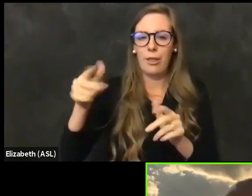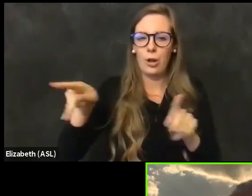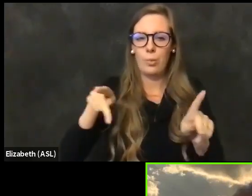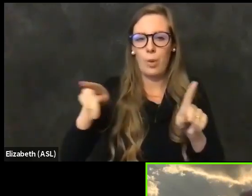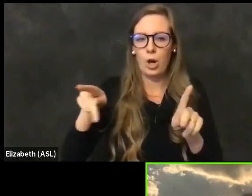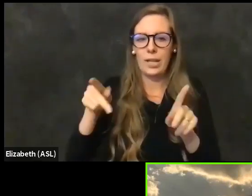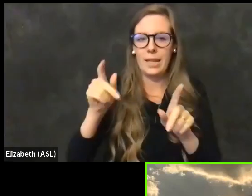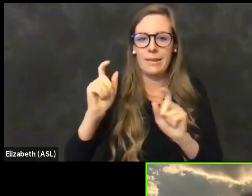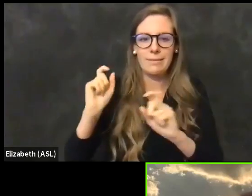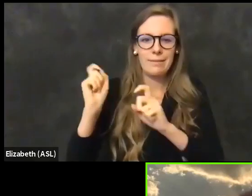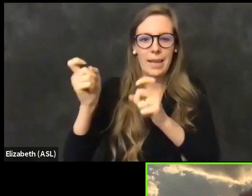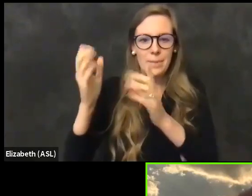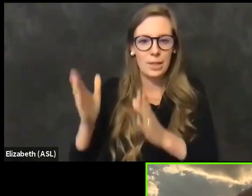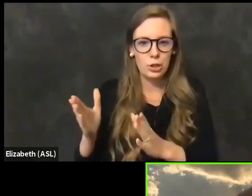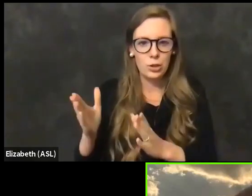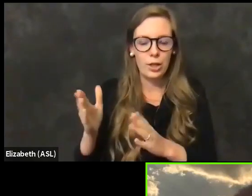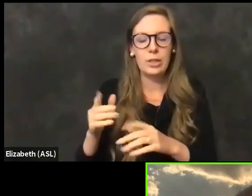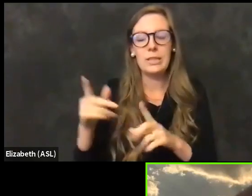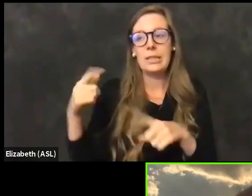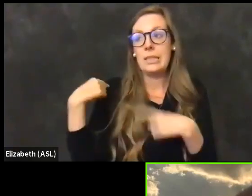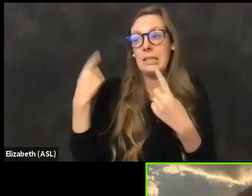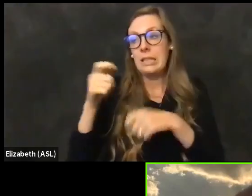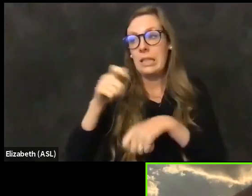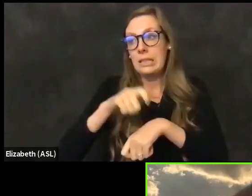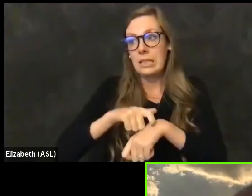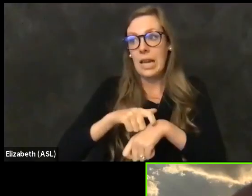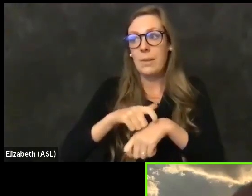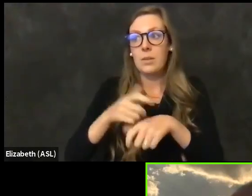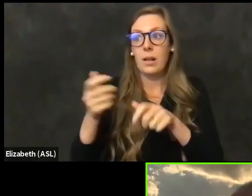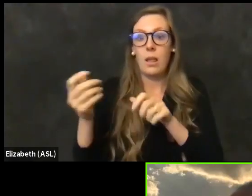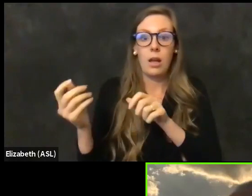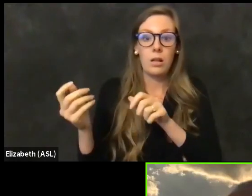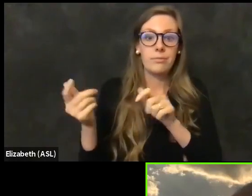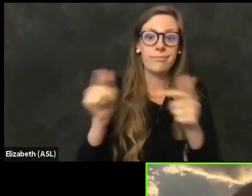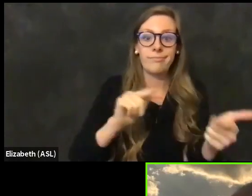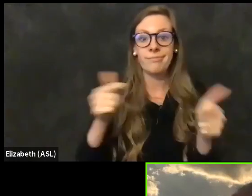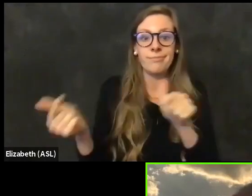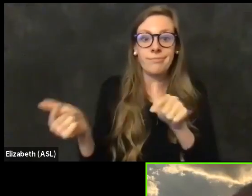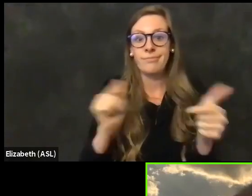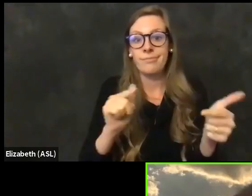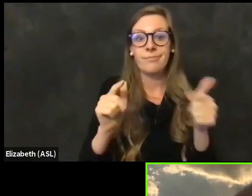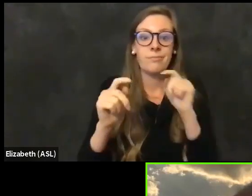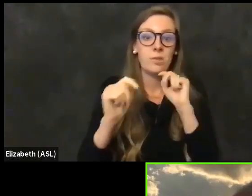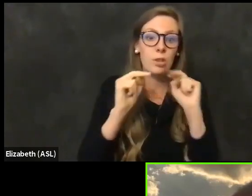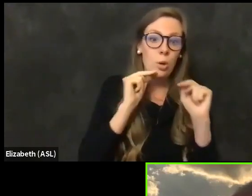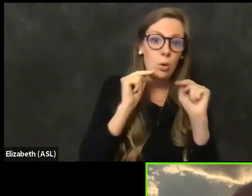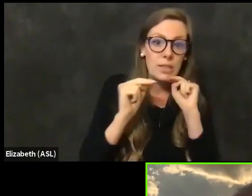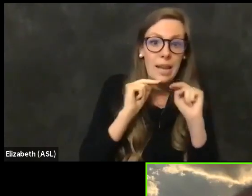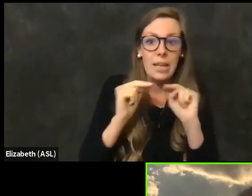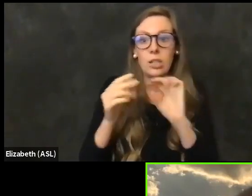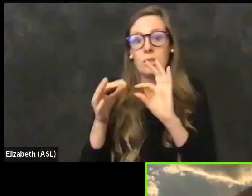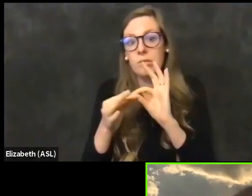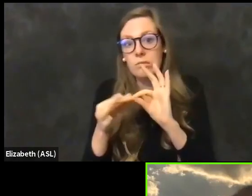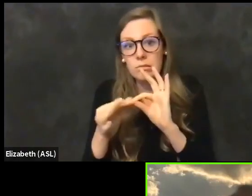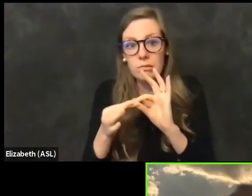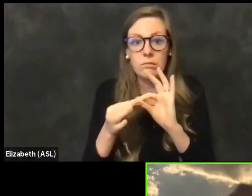Since that time, there's been a lot of back and forth, a lot of negotiation, a lot of concerns raised about how such an effort will work.